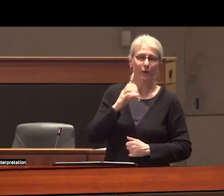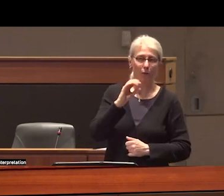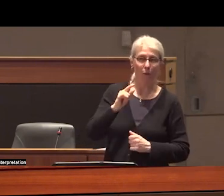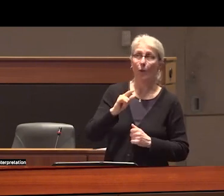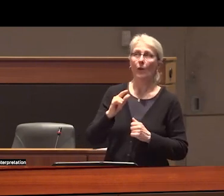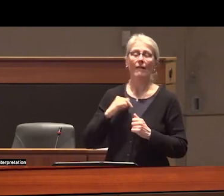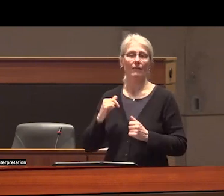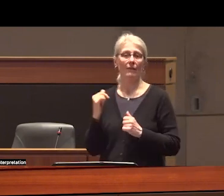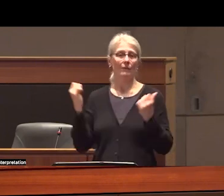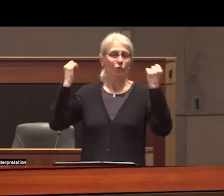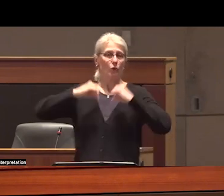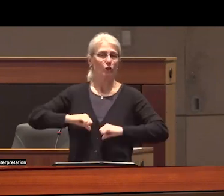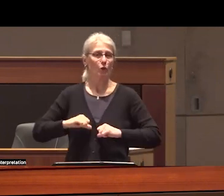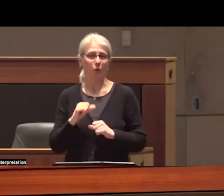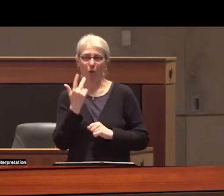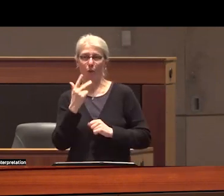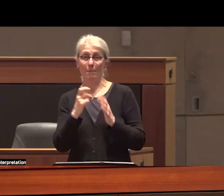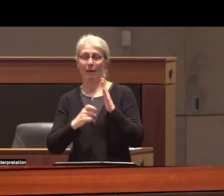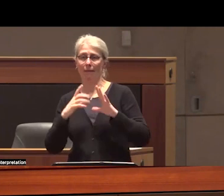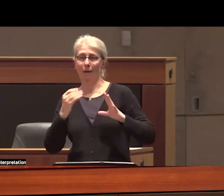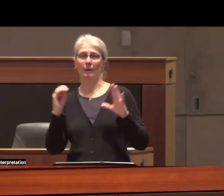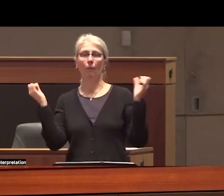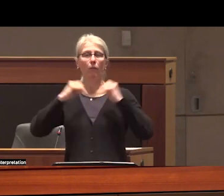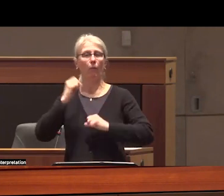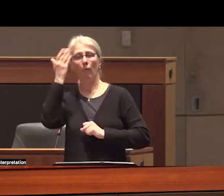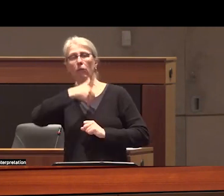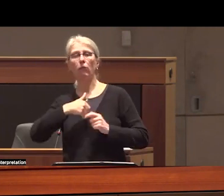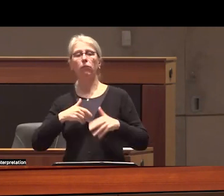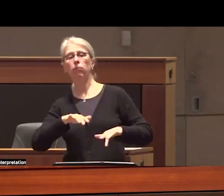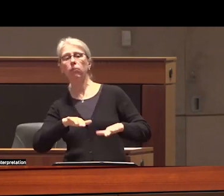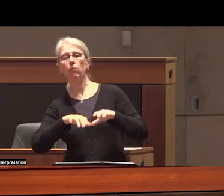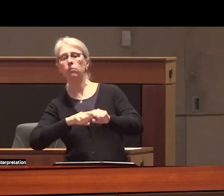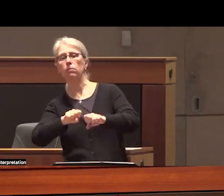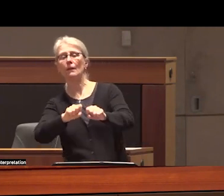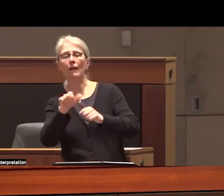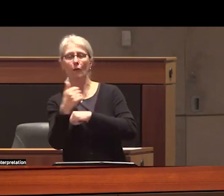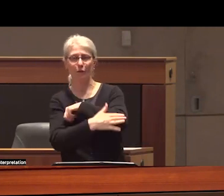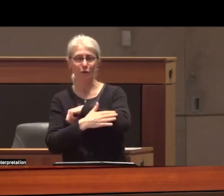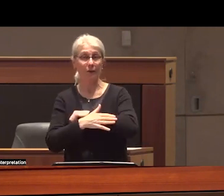or three mining companies in a trench coat the backbone of our national GDP comes from natural